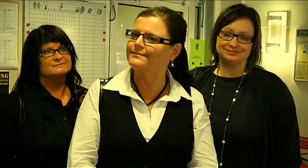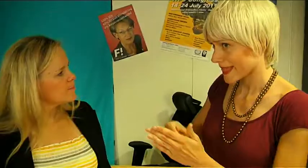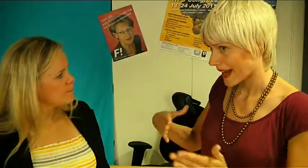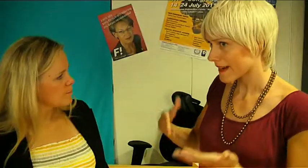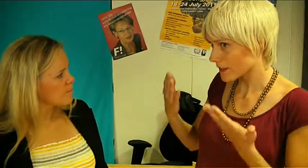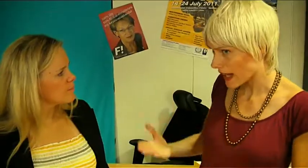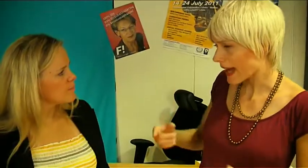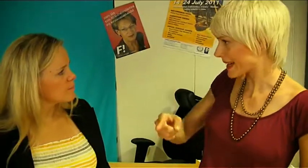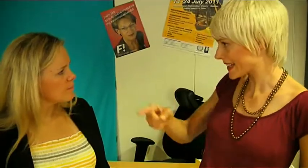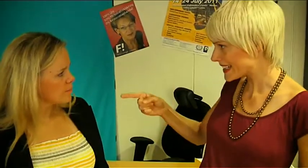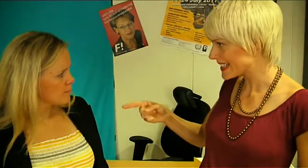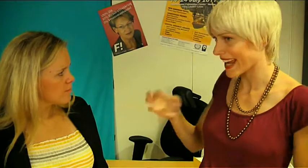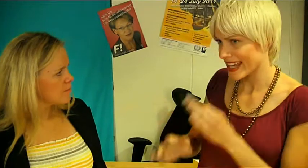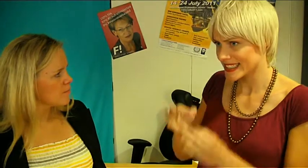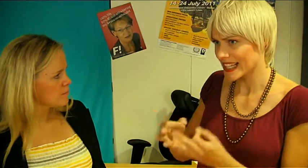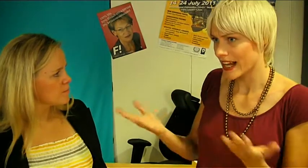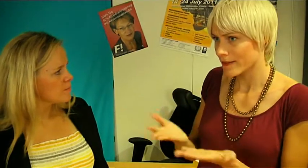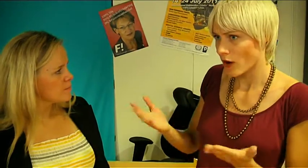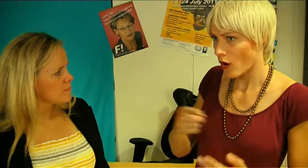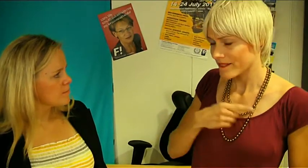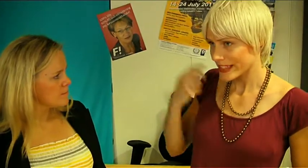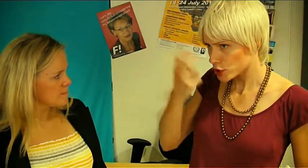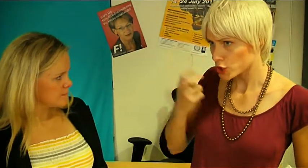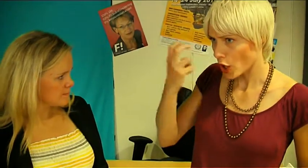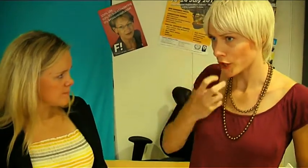It's why you are exactly what we are looking for.